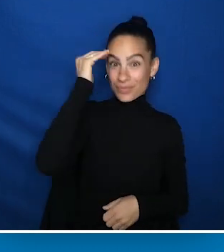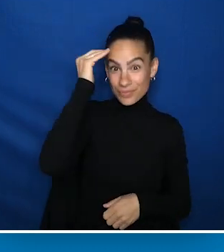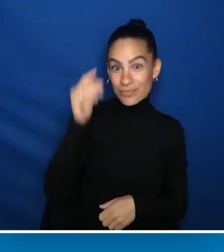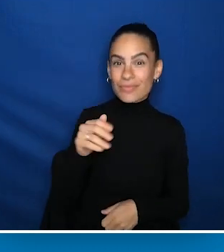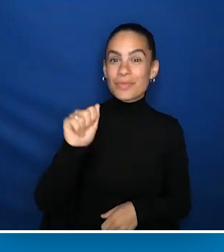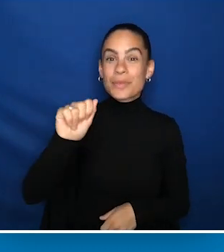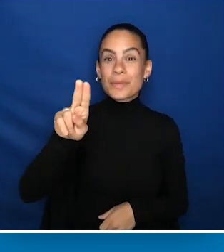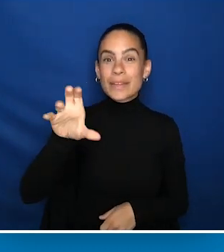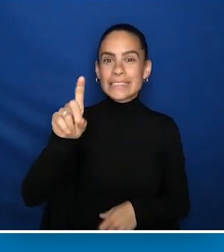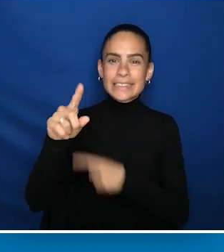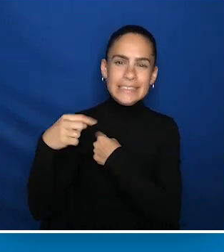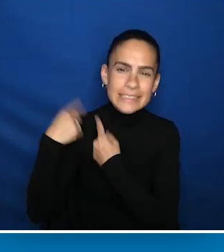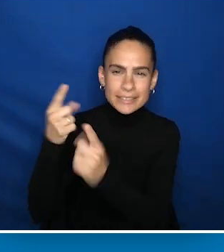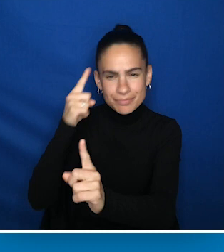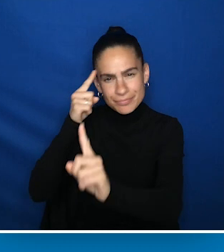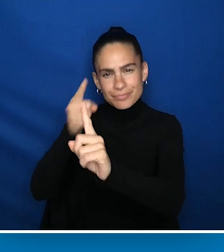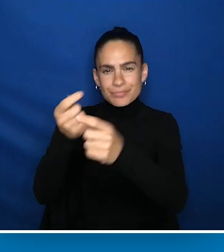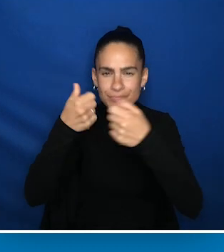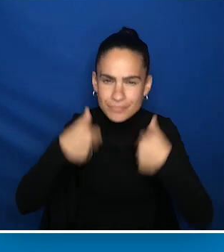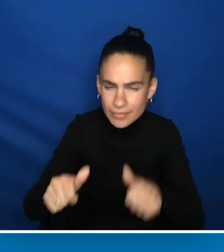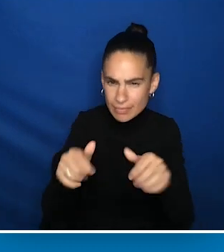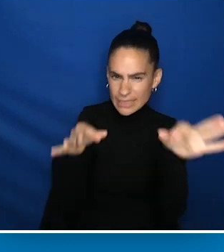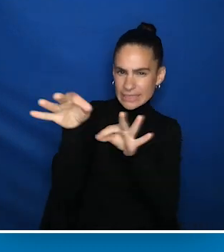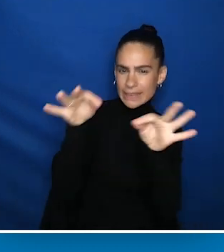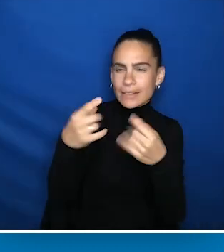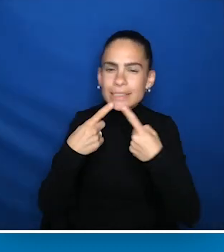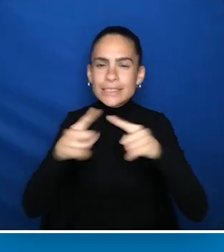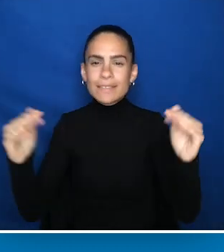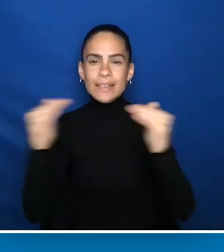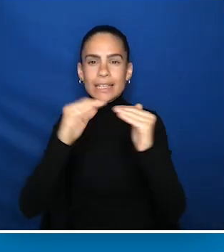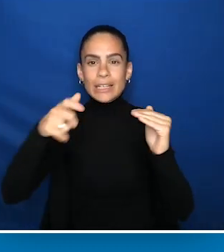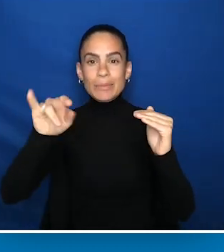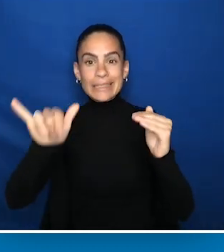has been on a mission in recent years to define and achieve equity in a disability context.